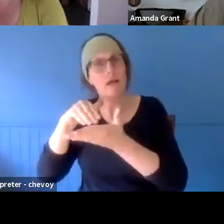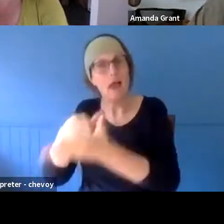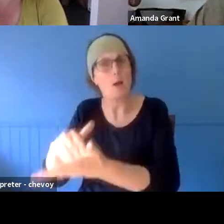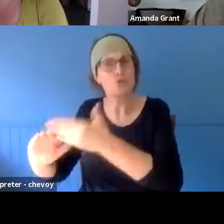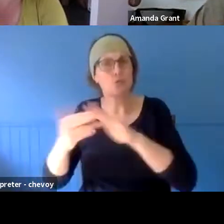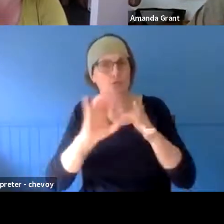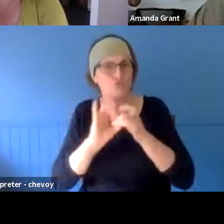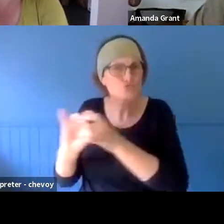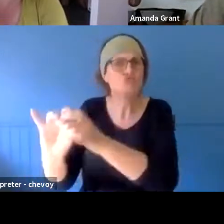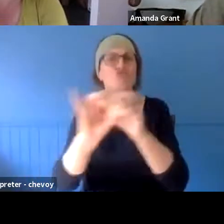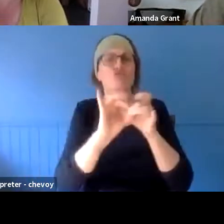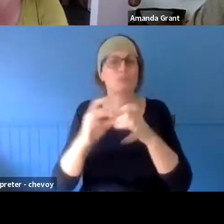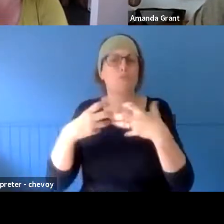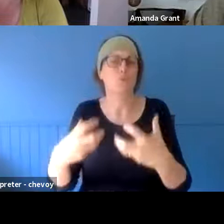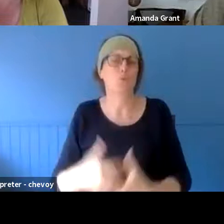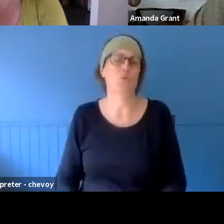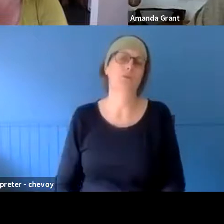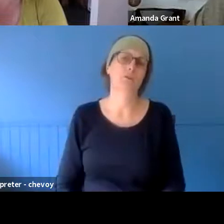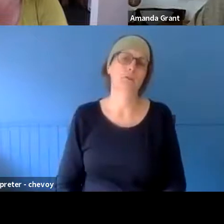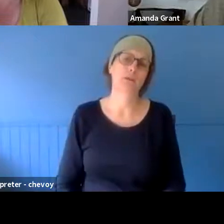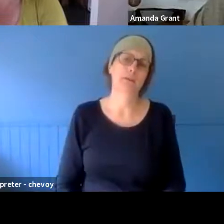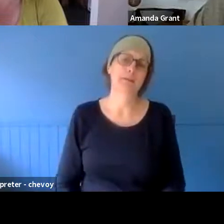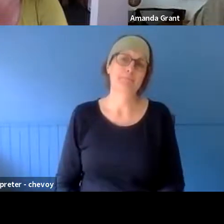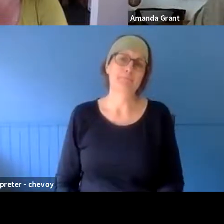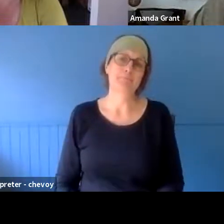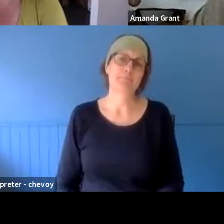business of going to that talk of the conference - I mean, this is why